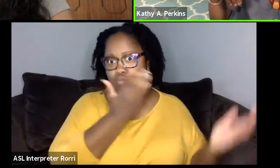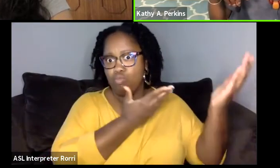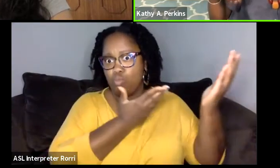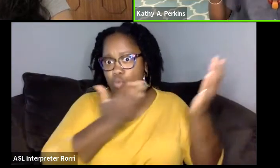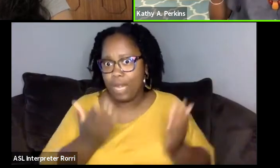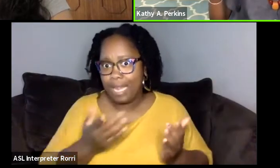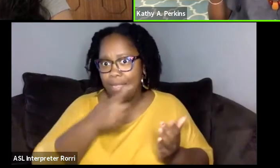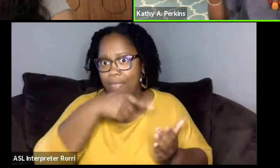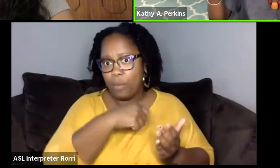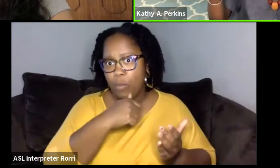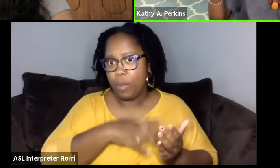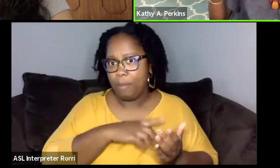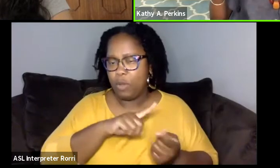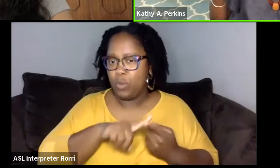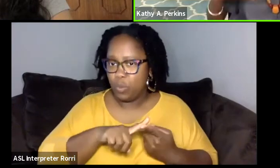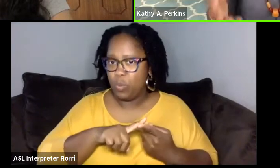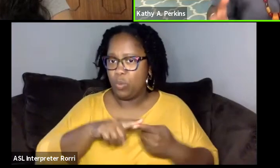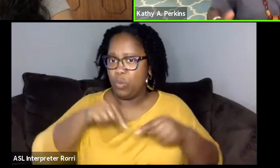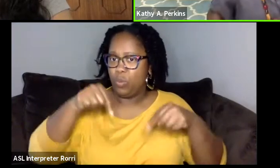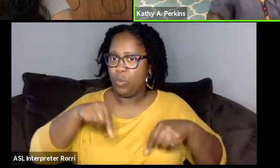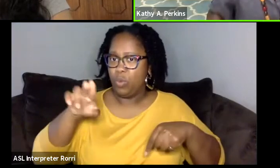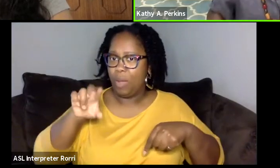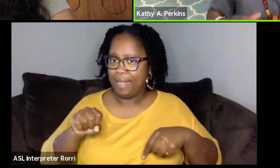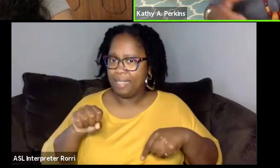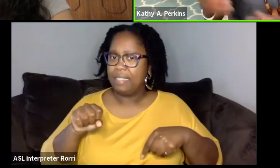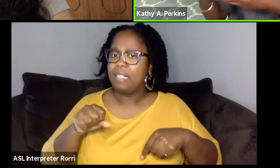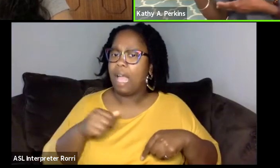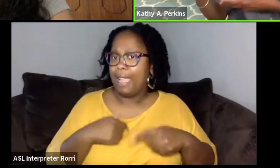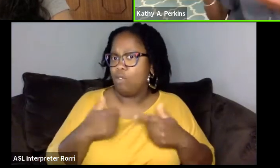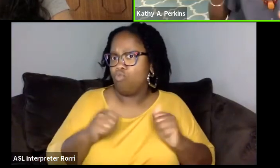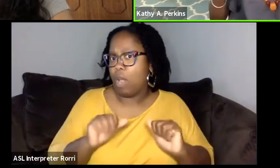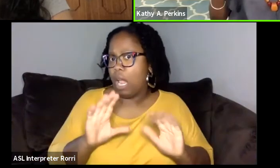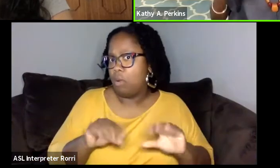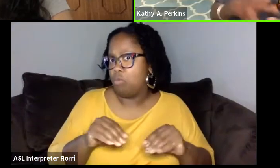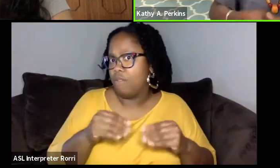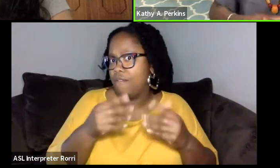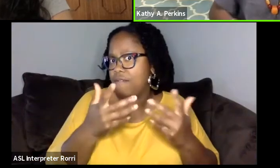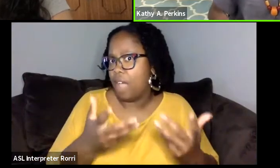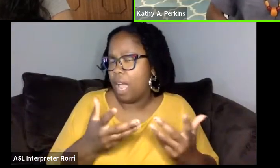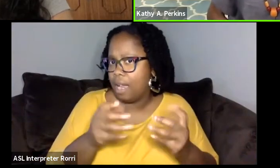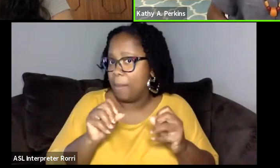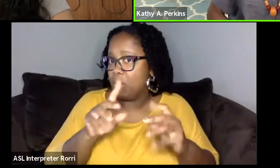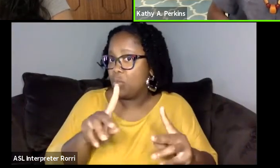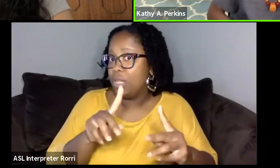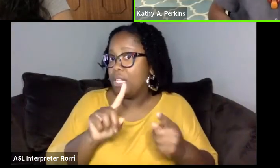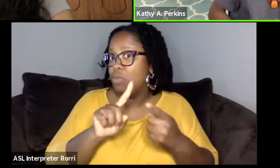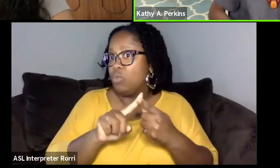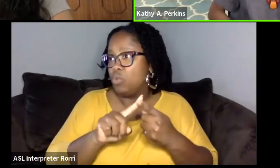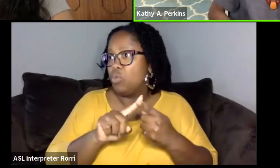I try and make sure they can go elsewhere. This is a long ways to come for like four or five days.